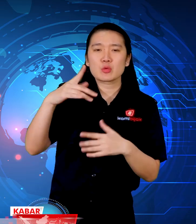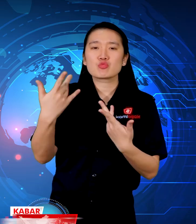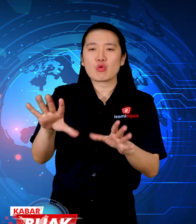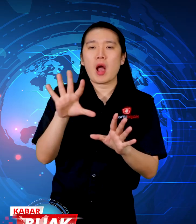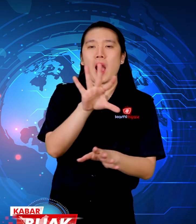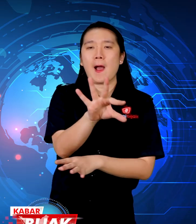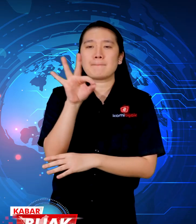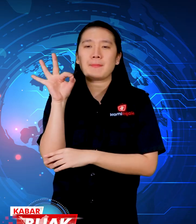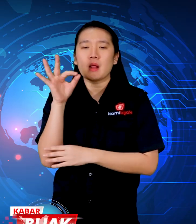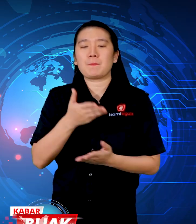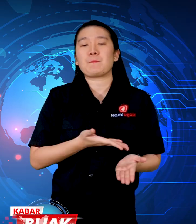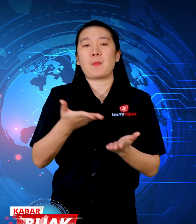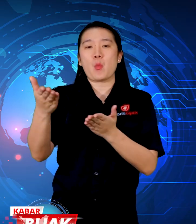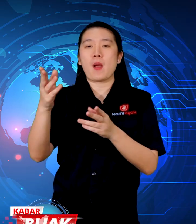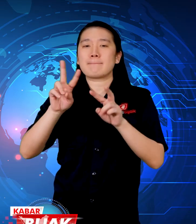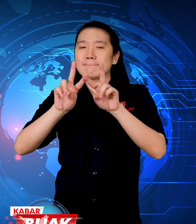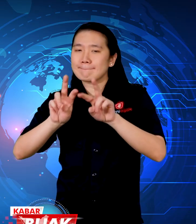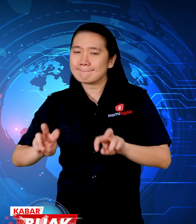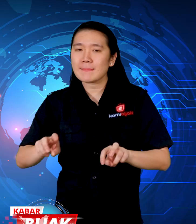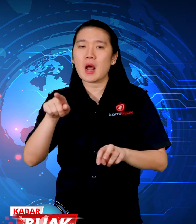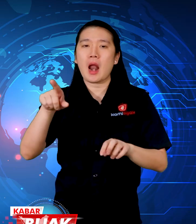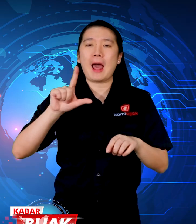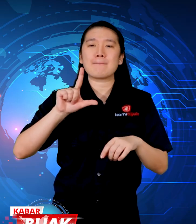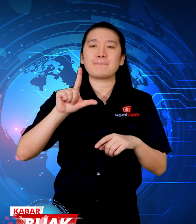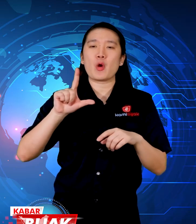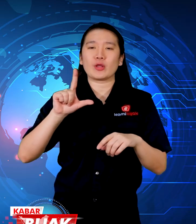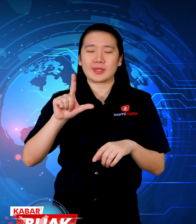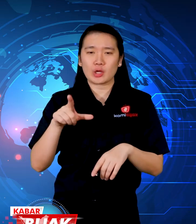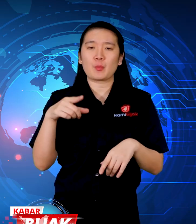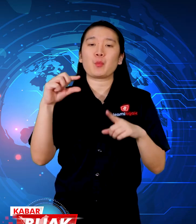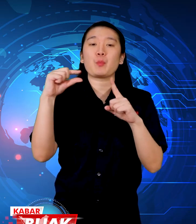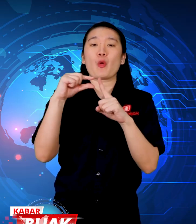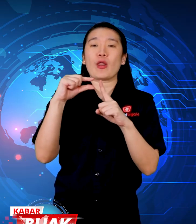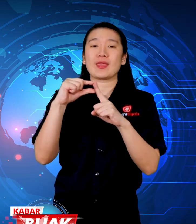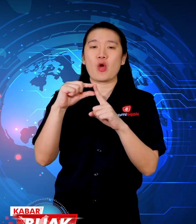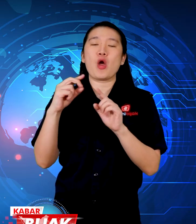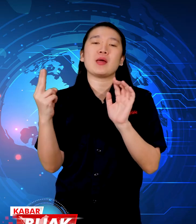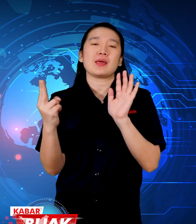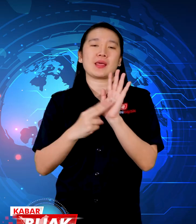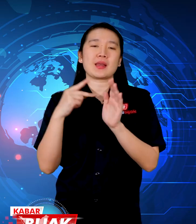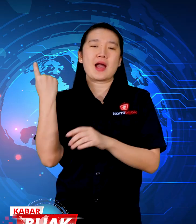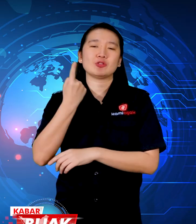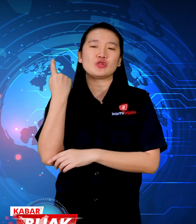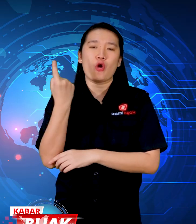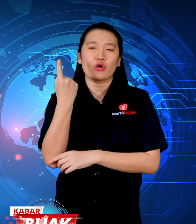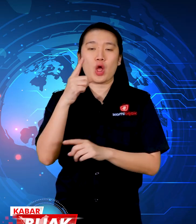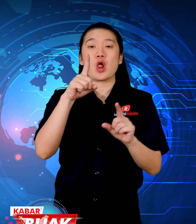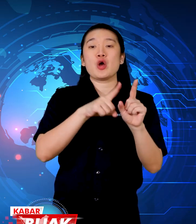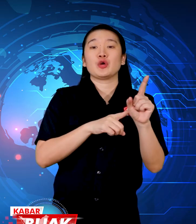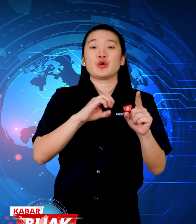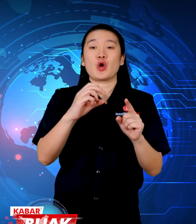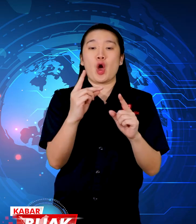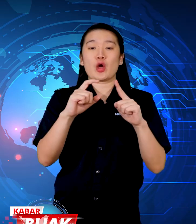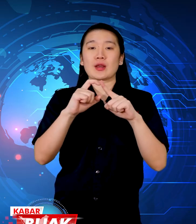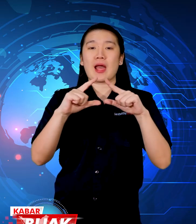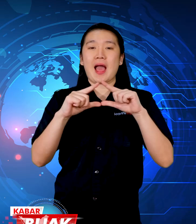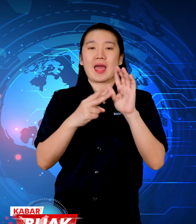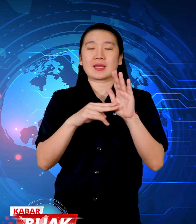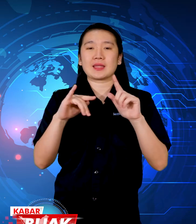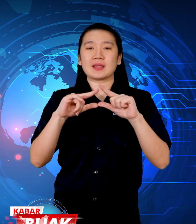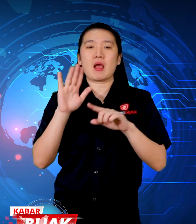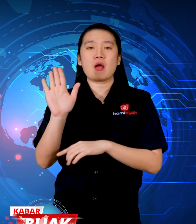they have been taken and taken to the National Polio Laboratory, Jordan.